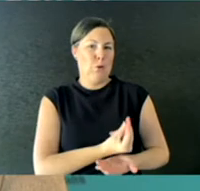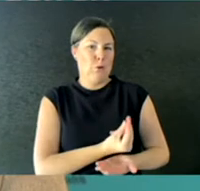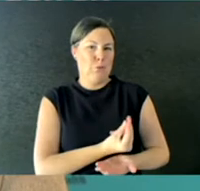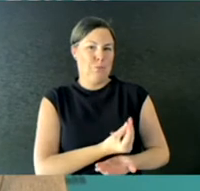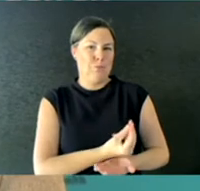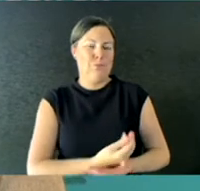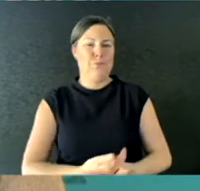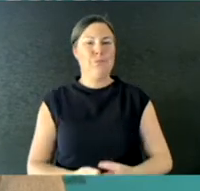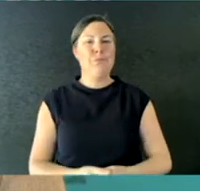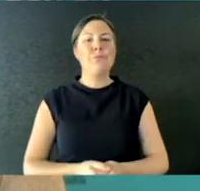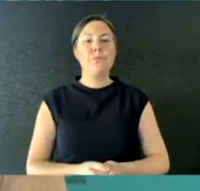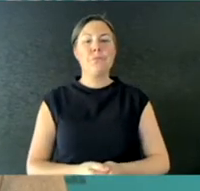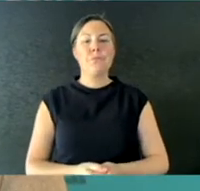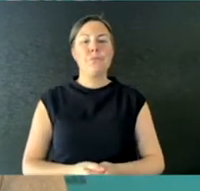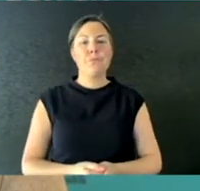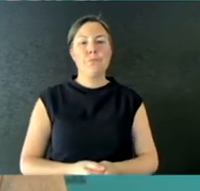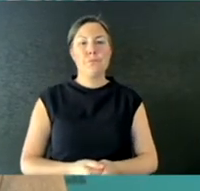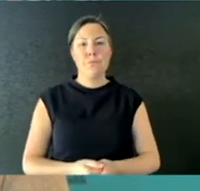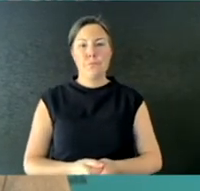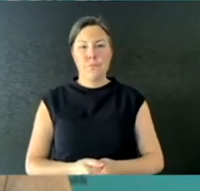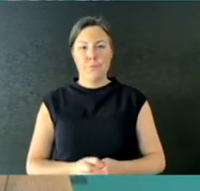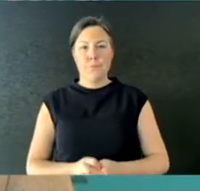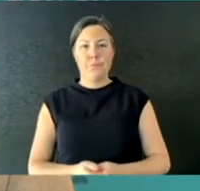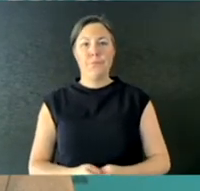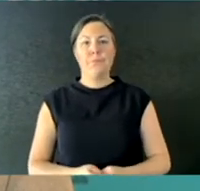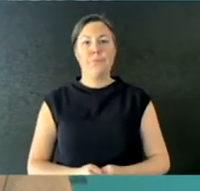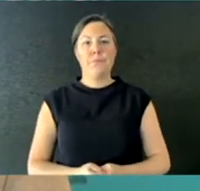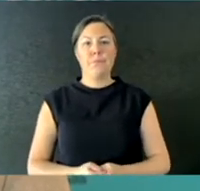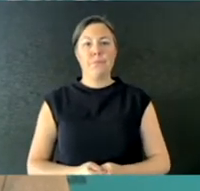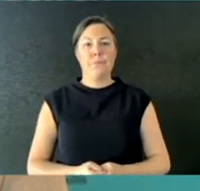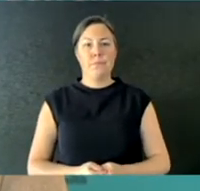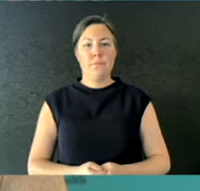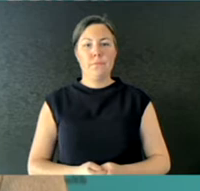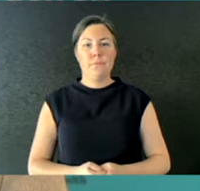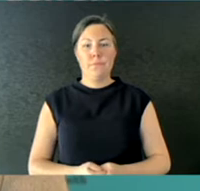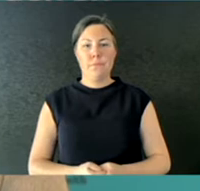Just sort of building on what you were saying there about the hard work that Victorians